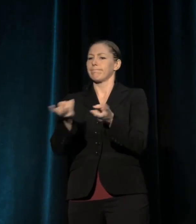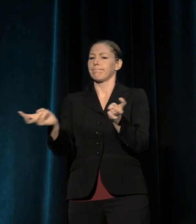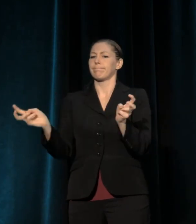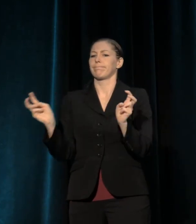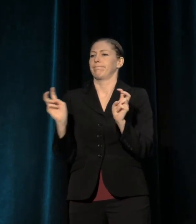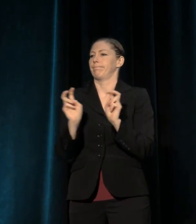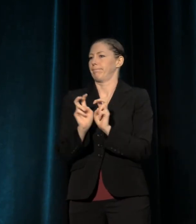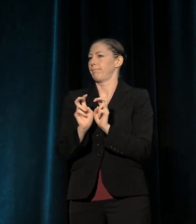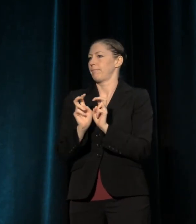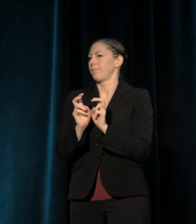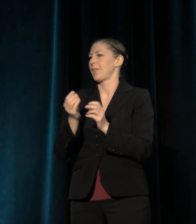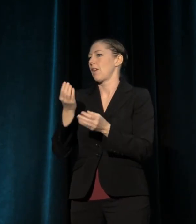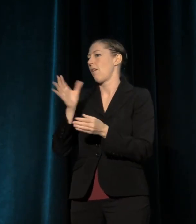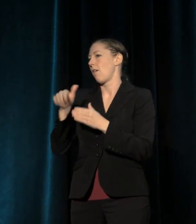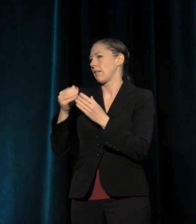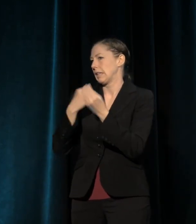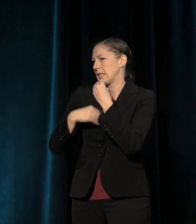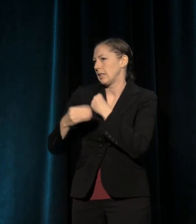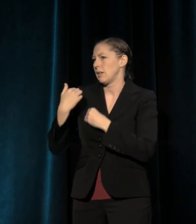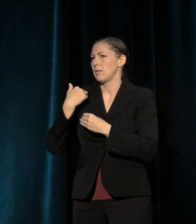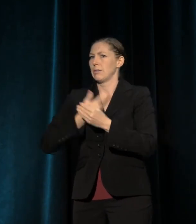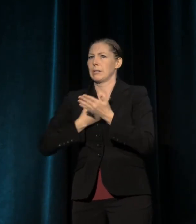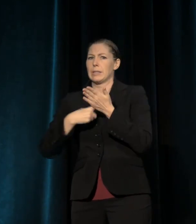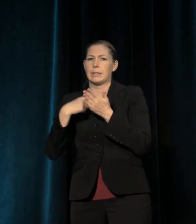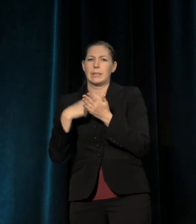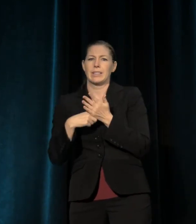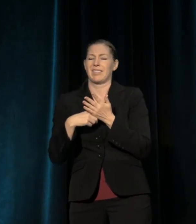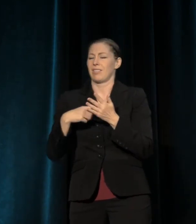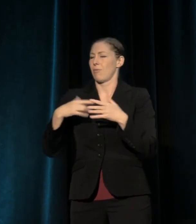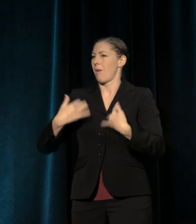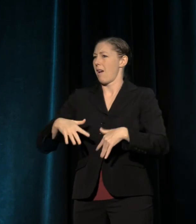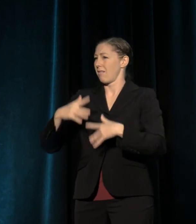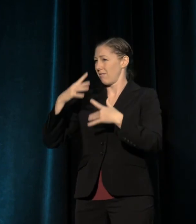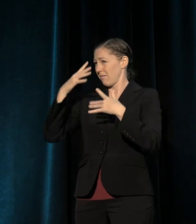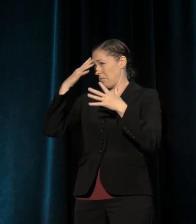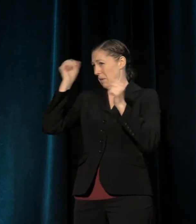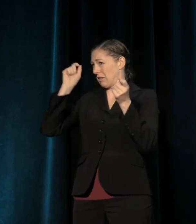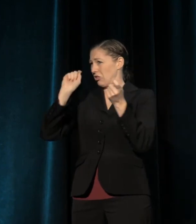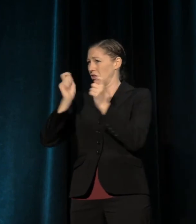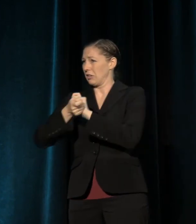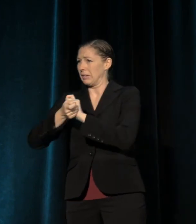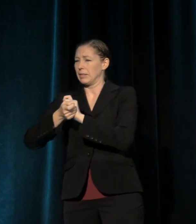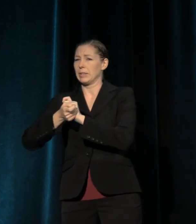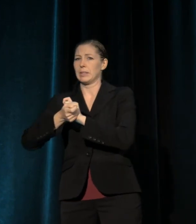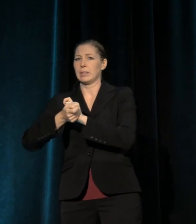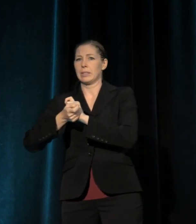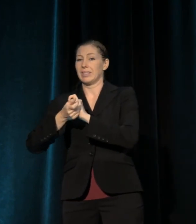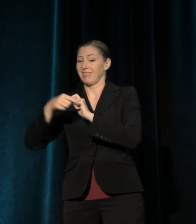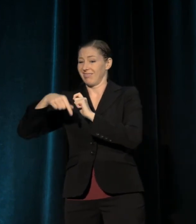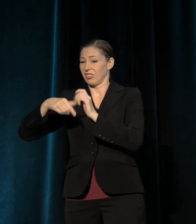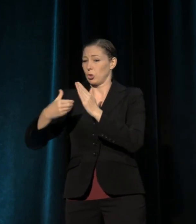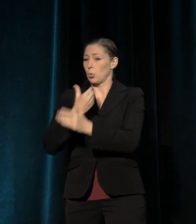where everybody was trying to metabolize the shift, the sort of... new world, right?